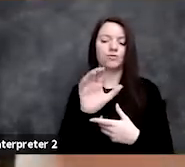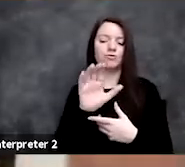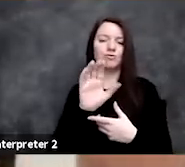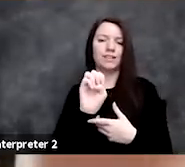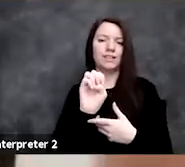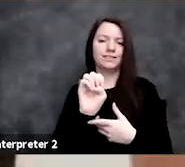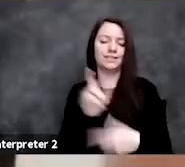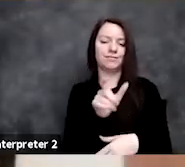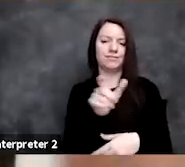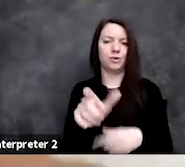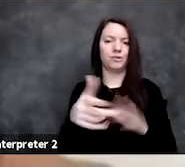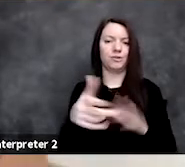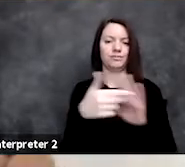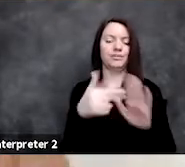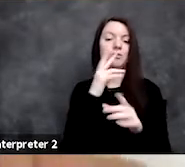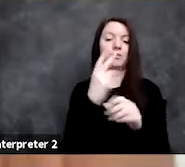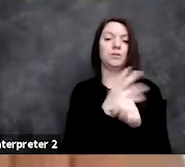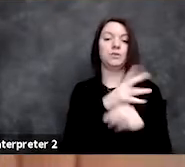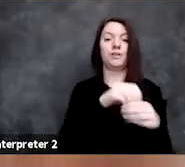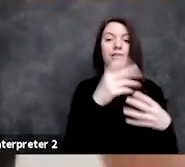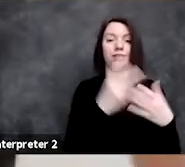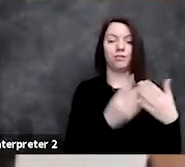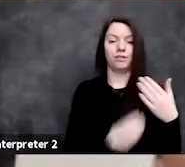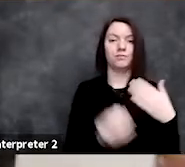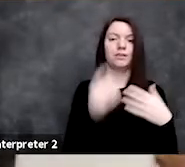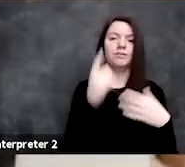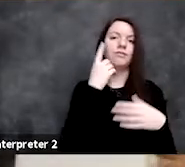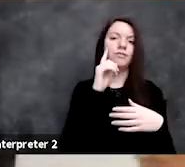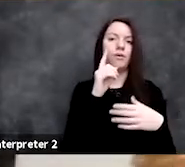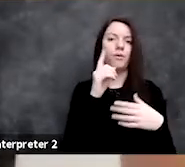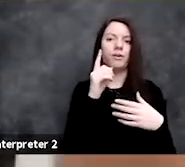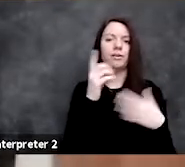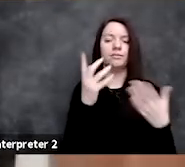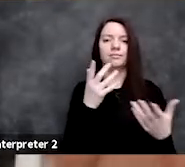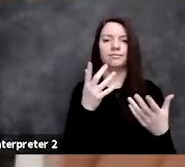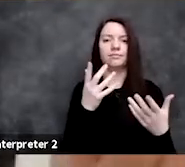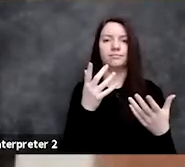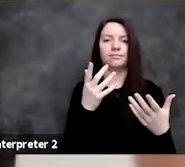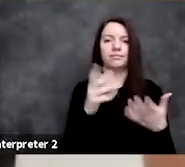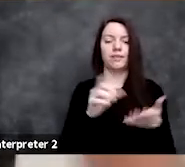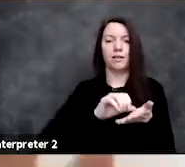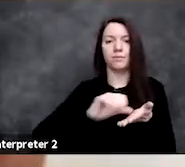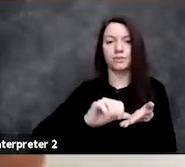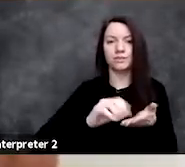that's used by the algorithm for operations or for treatments